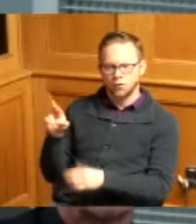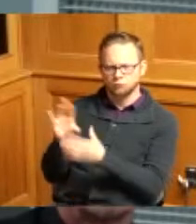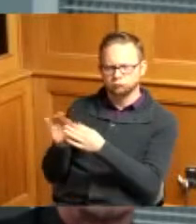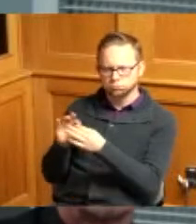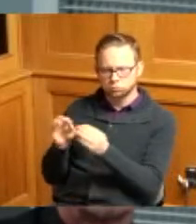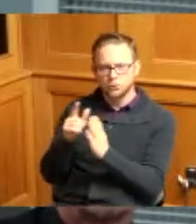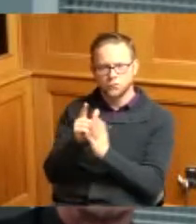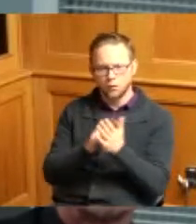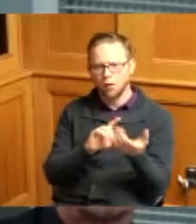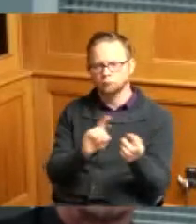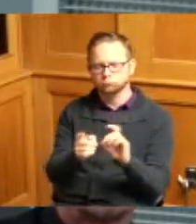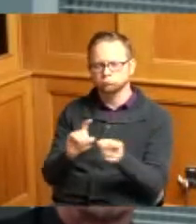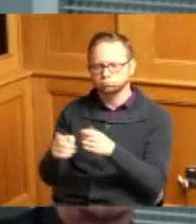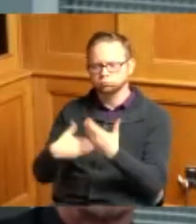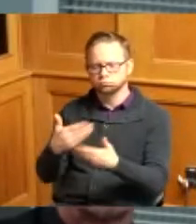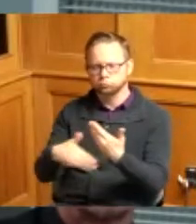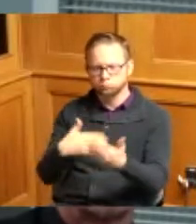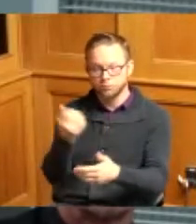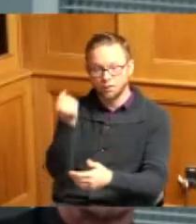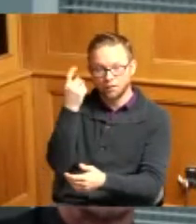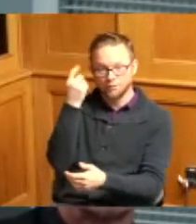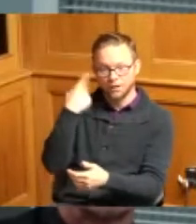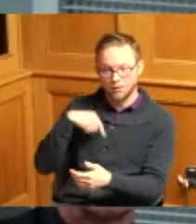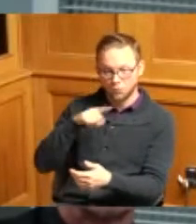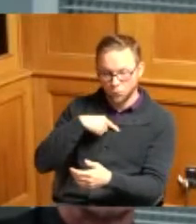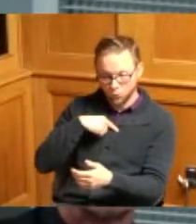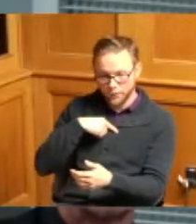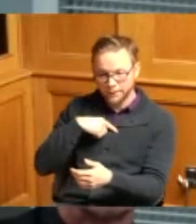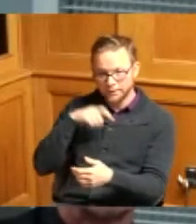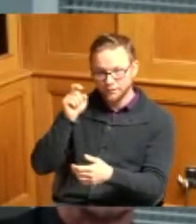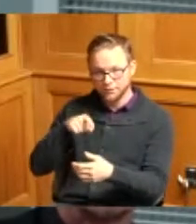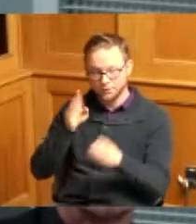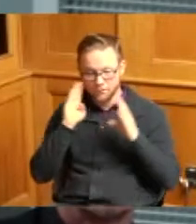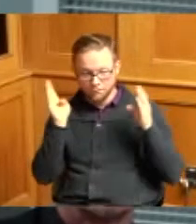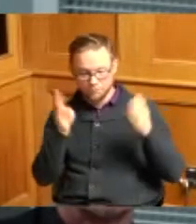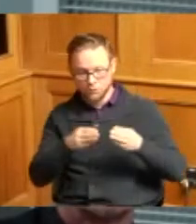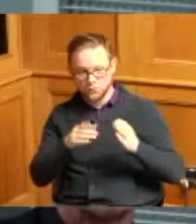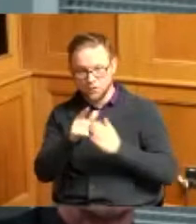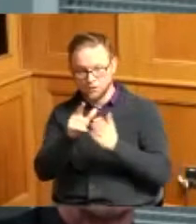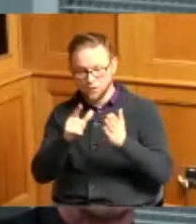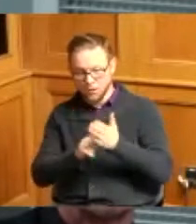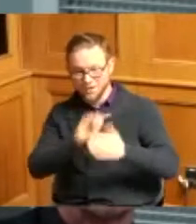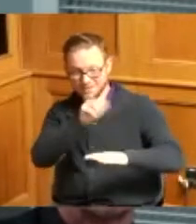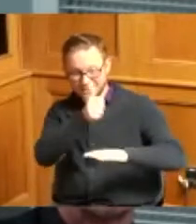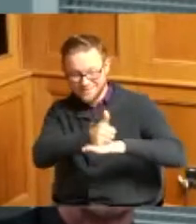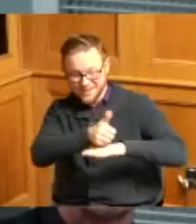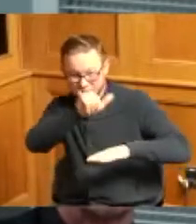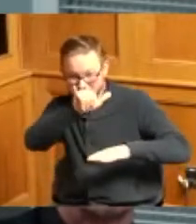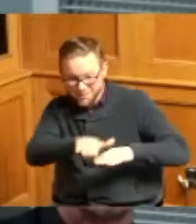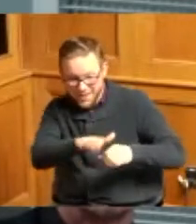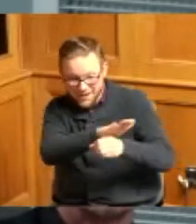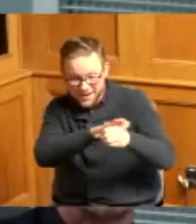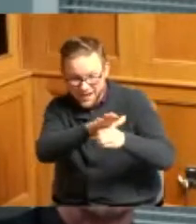but we have to base it on the laws that establish that subdivision at the time it happened